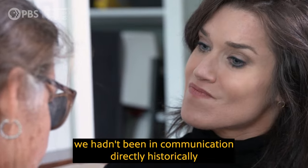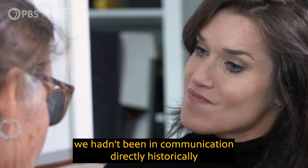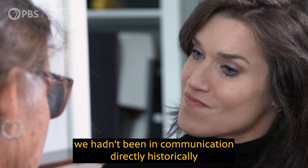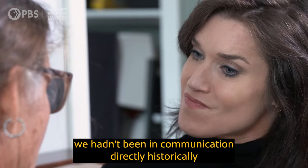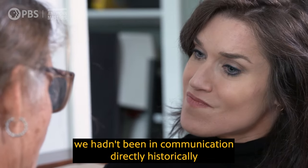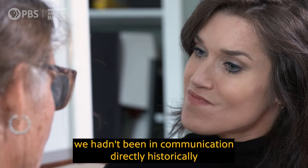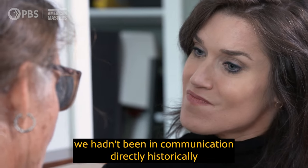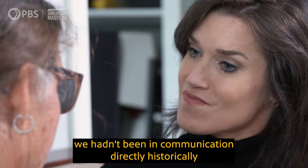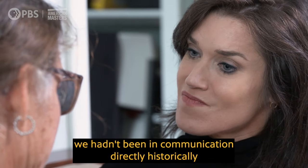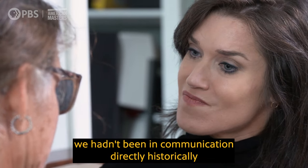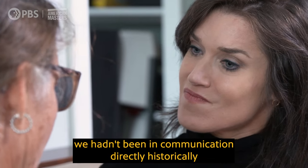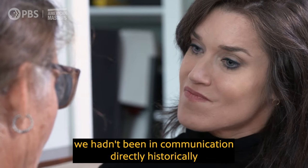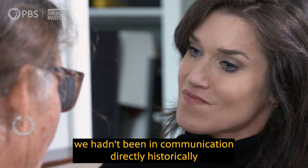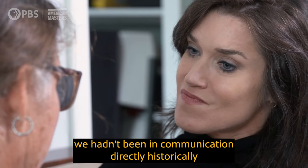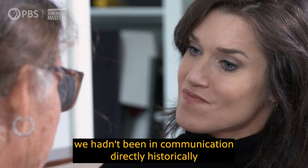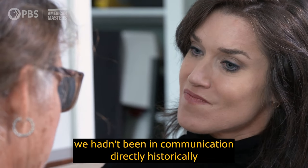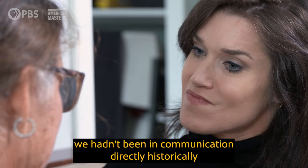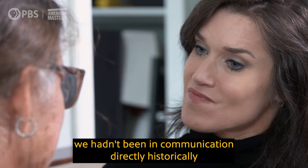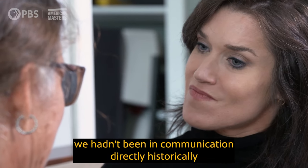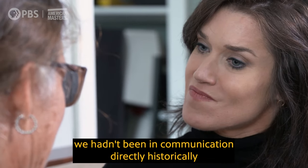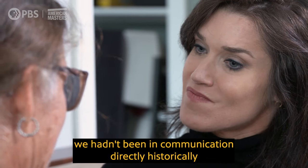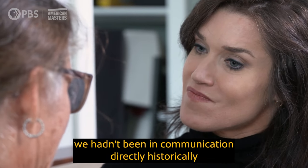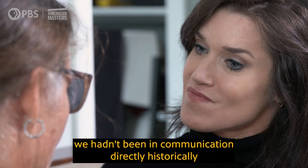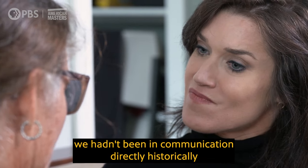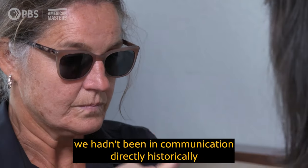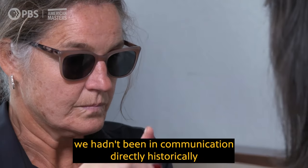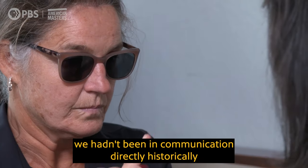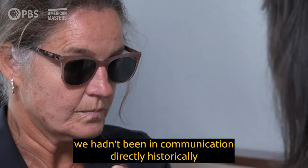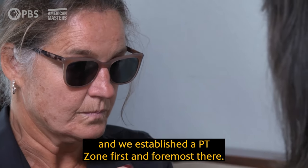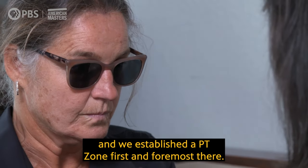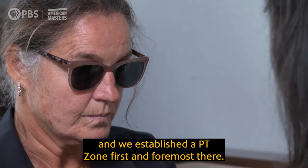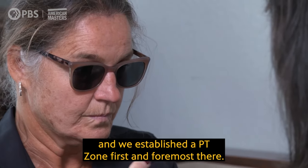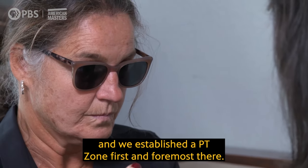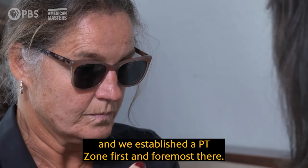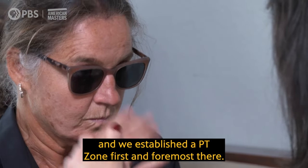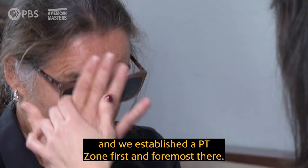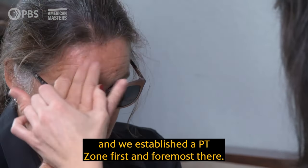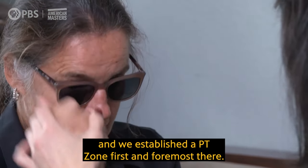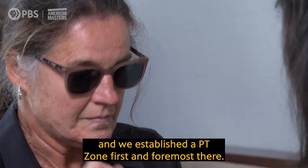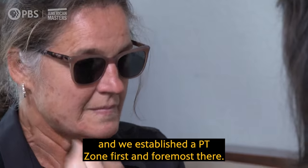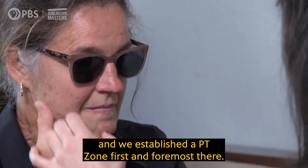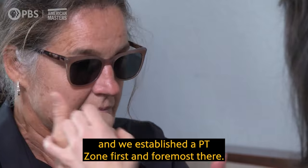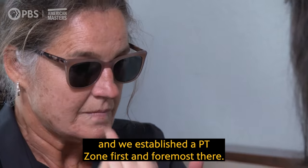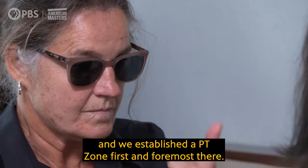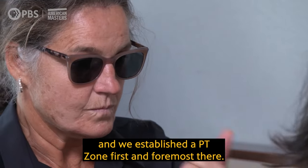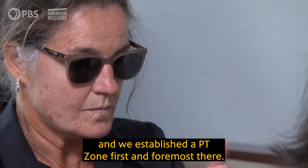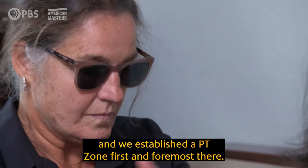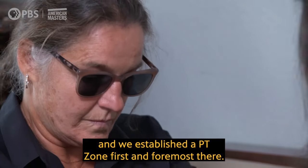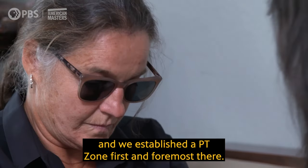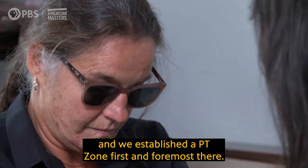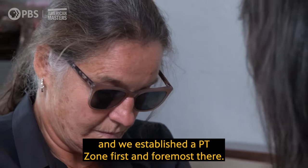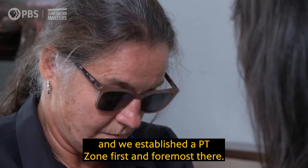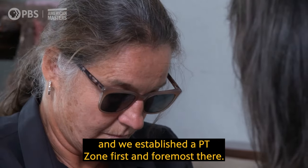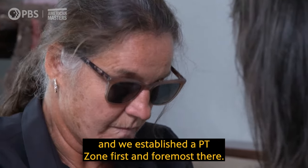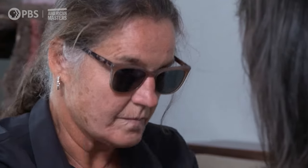we hadn't been in communication directly historically and we established a PT Zone first and foremost there.